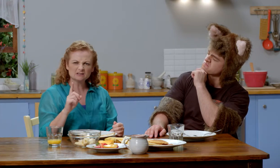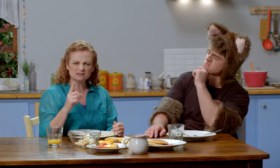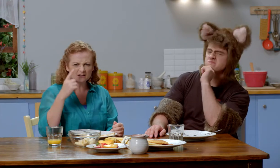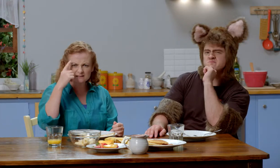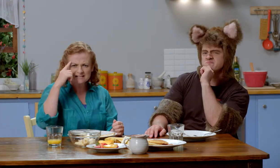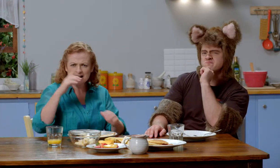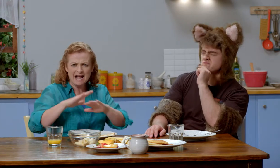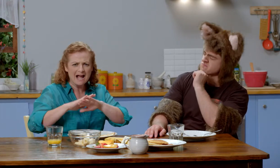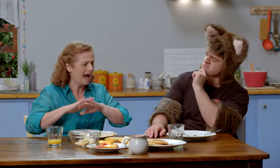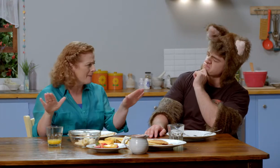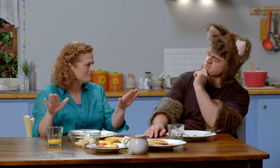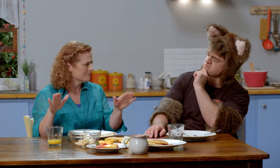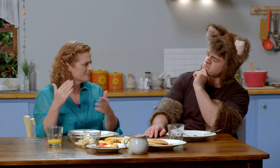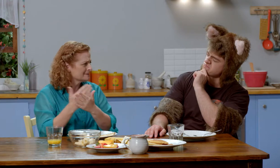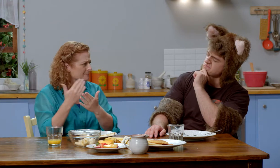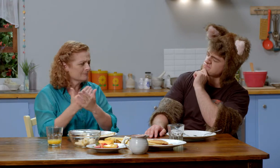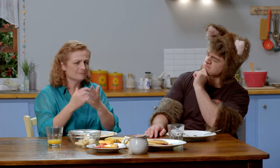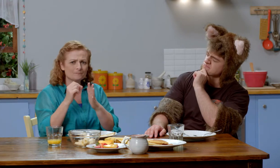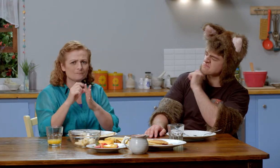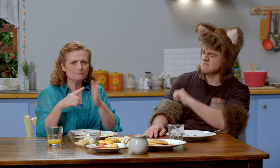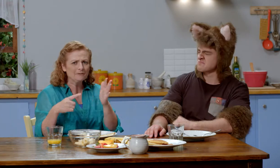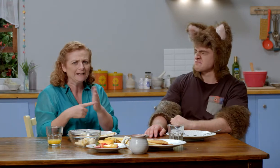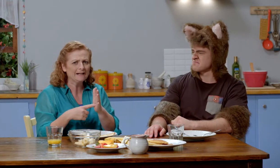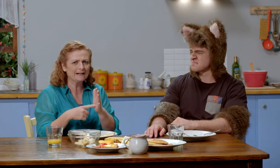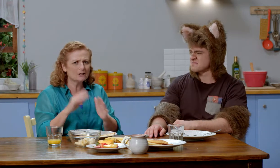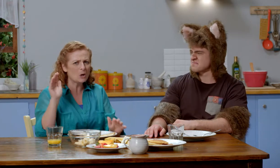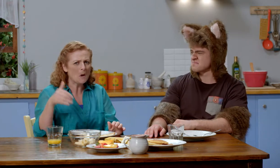But I don't think you’re allowed to have koalas as pets.